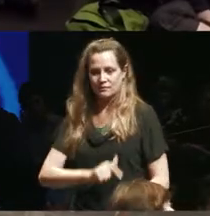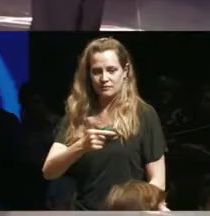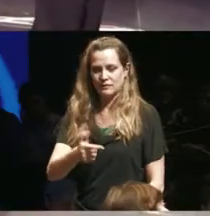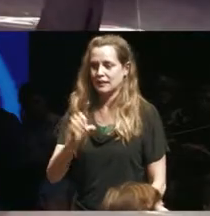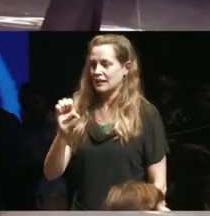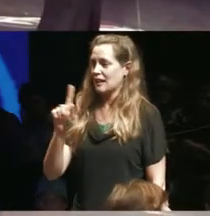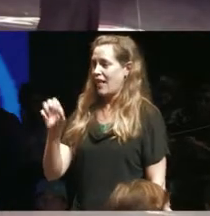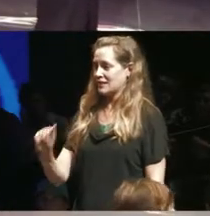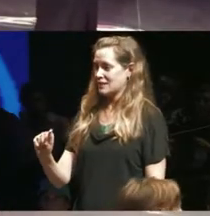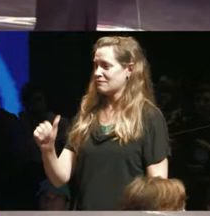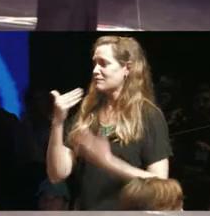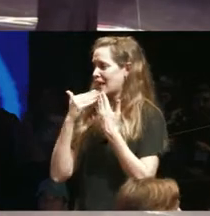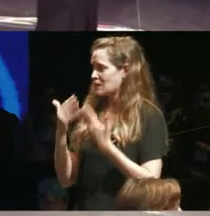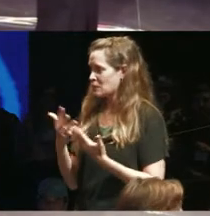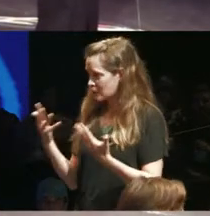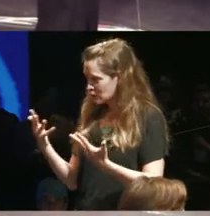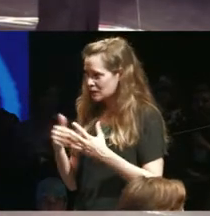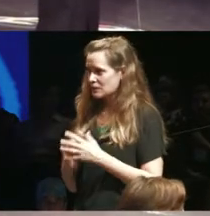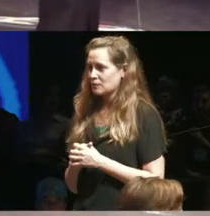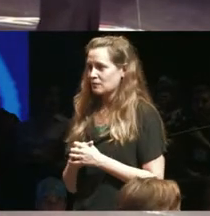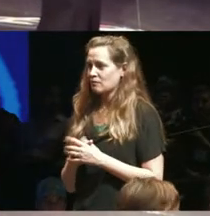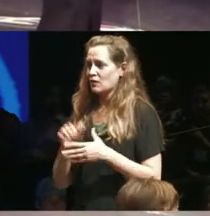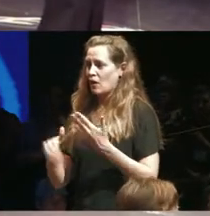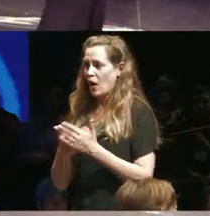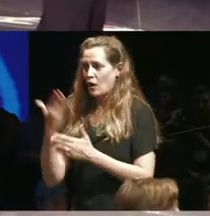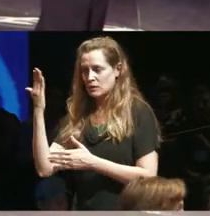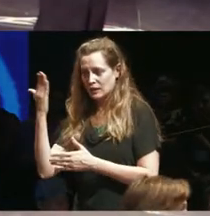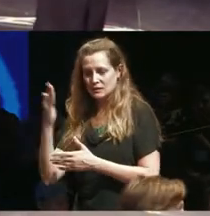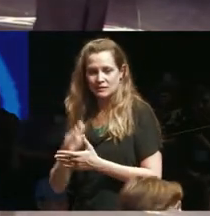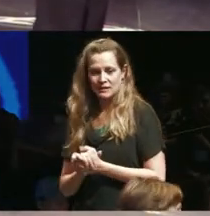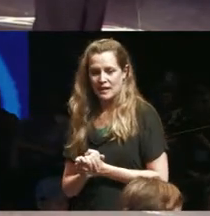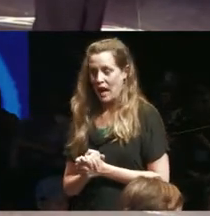speaking thanks so much to all the presenters I'm getting the signal that